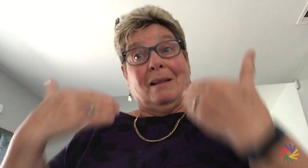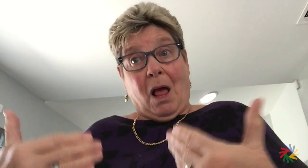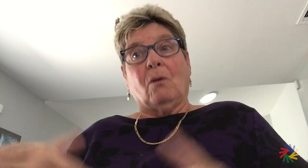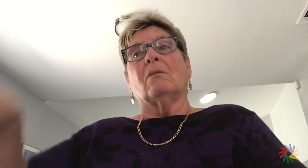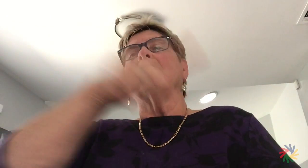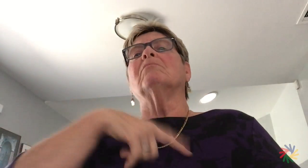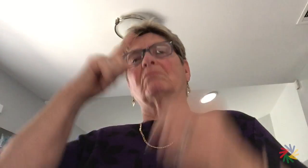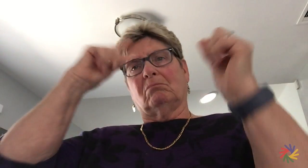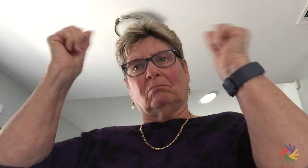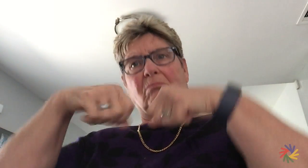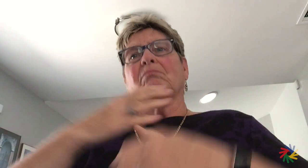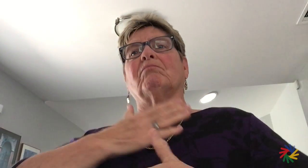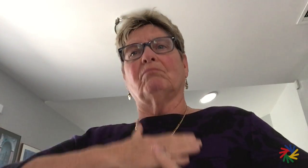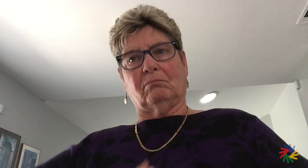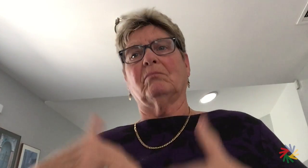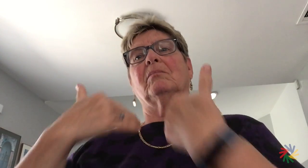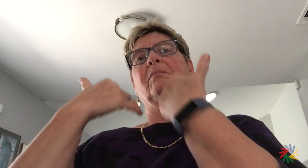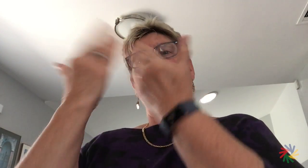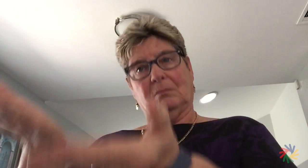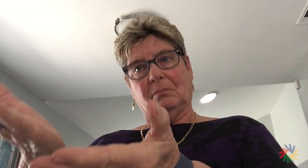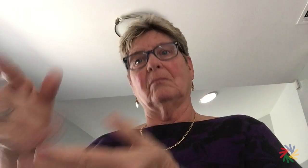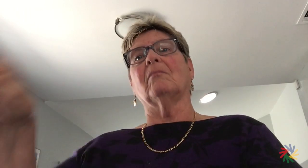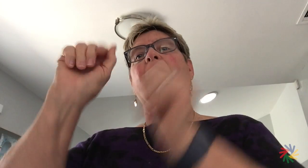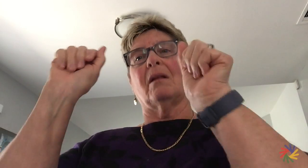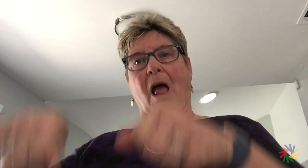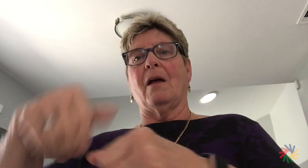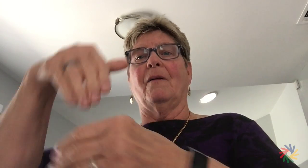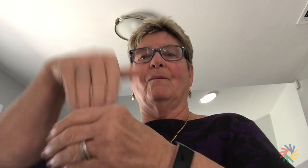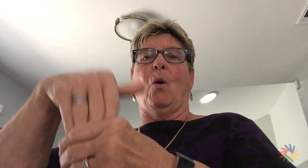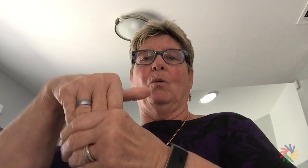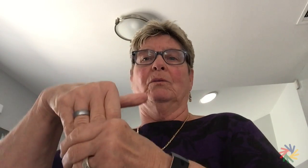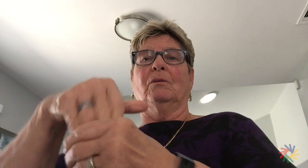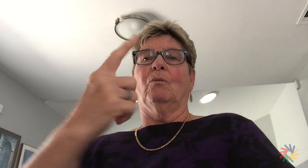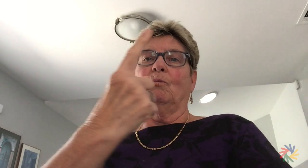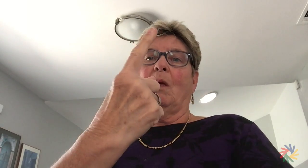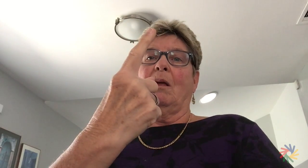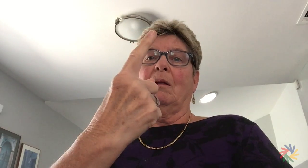and participate in discussions.